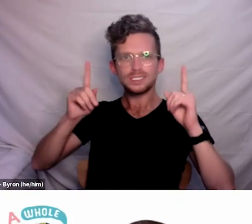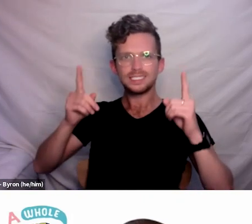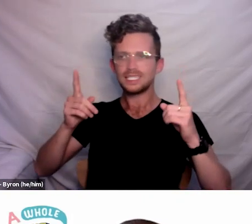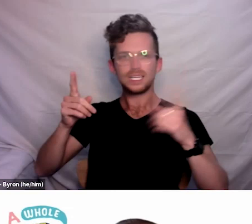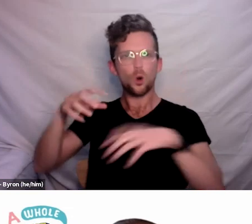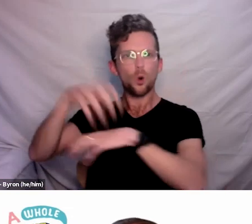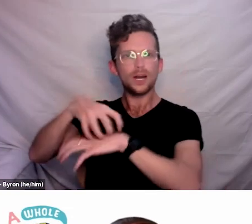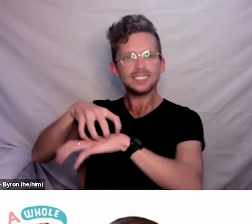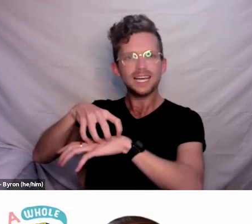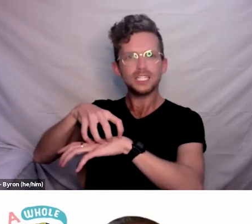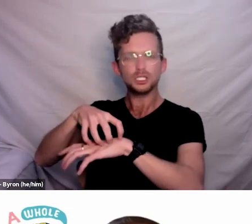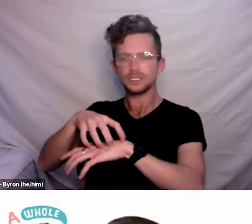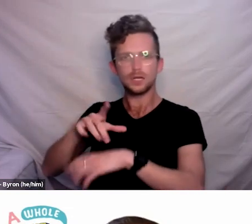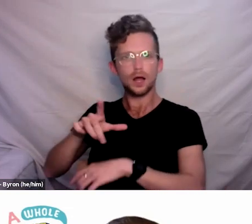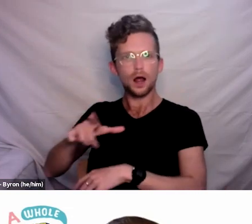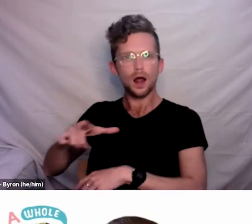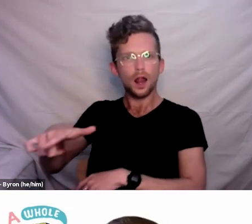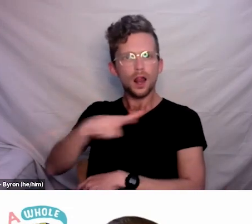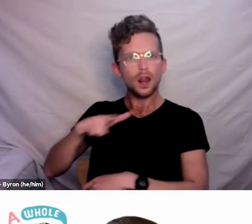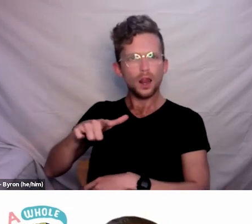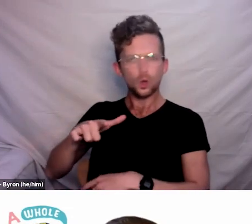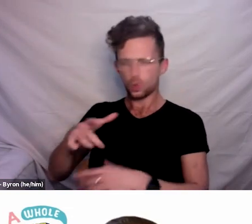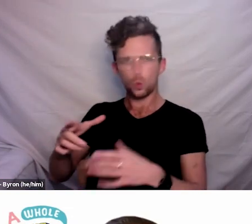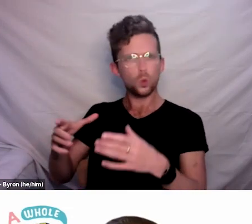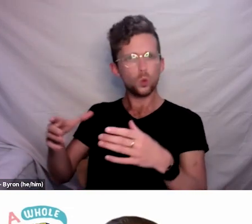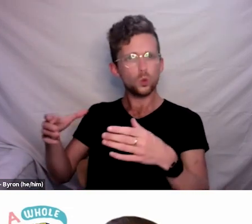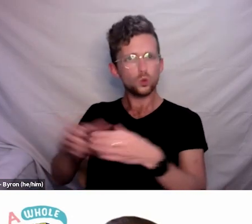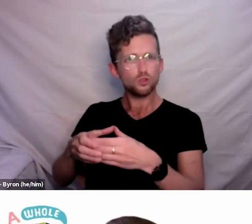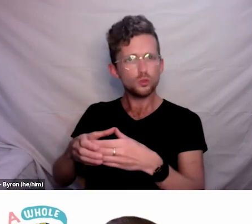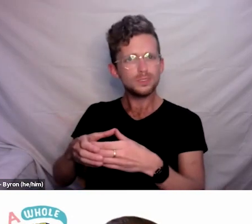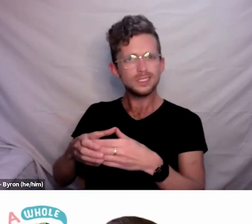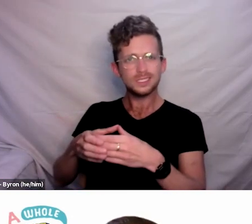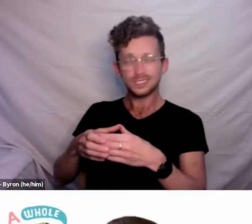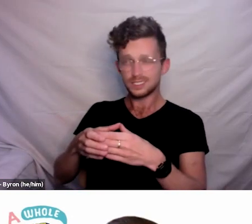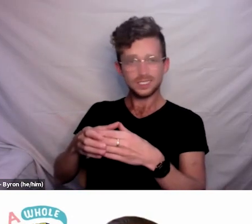local representation, working closely with NEMA